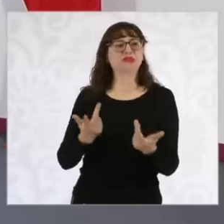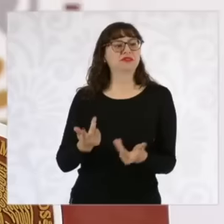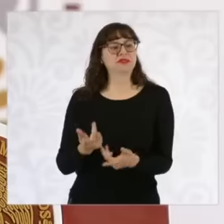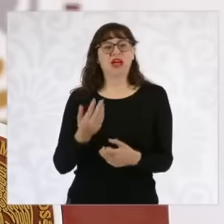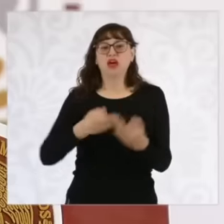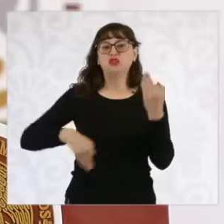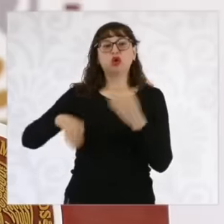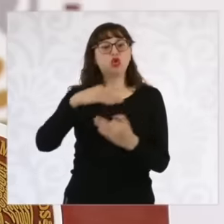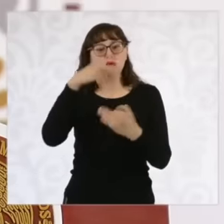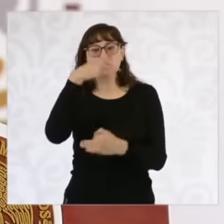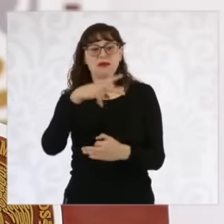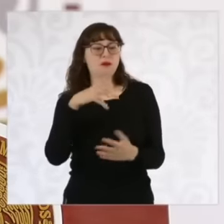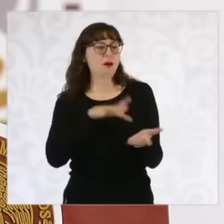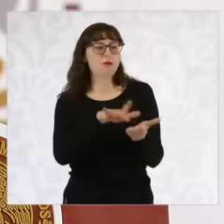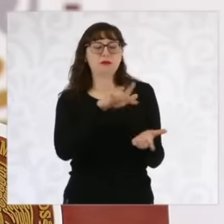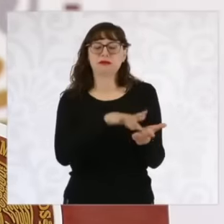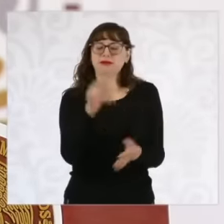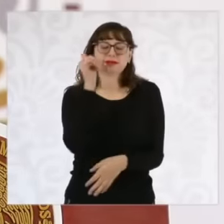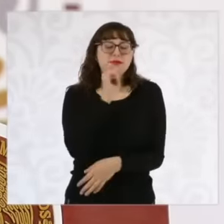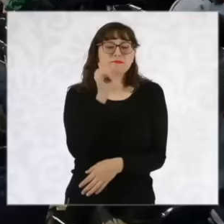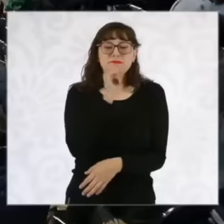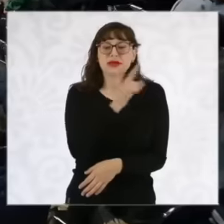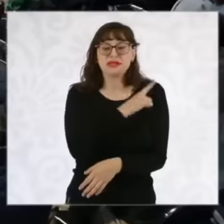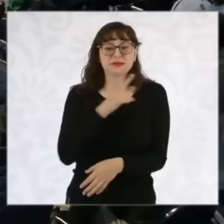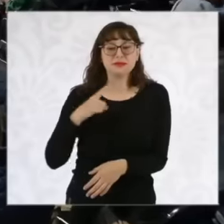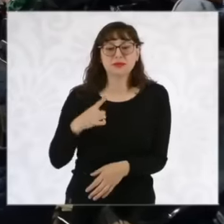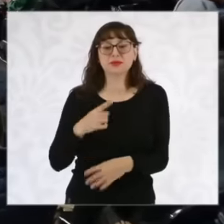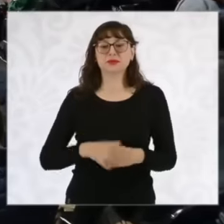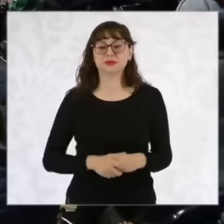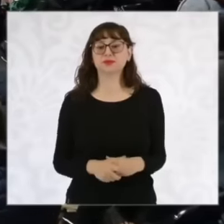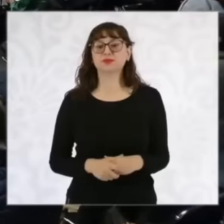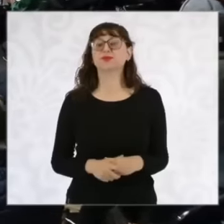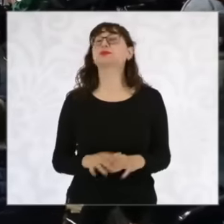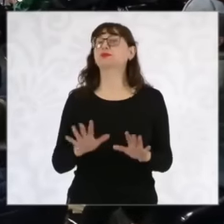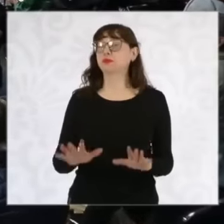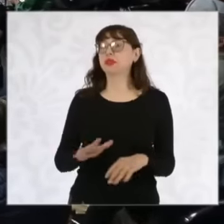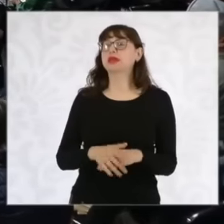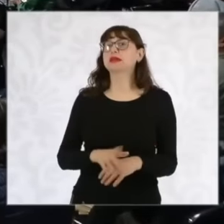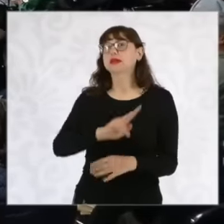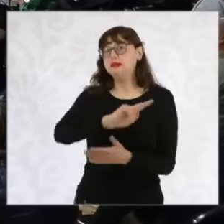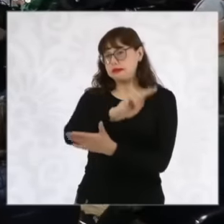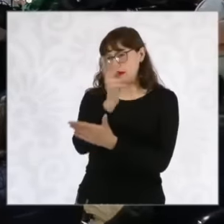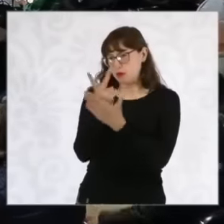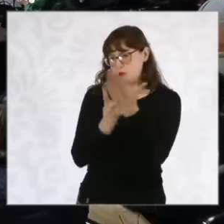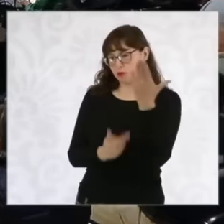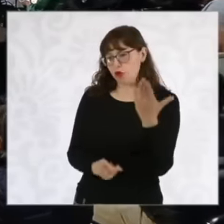The Mexicans Thank you, ask you then about this program of the education system,